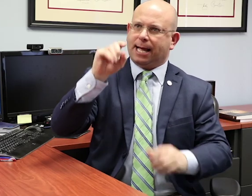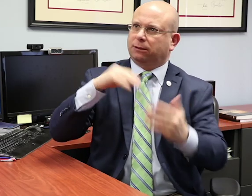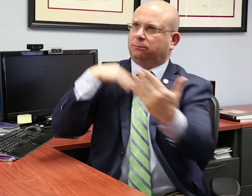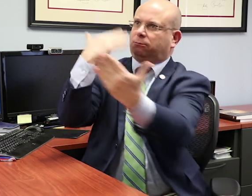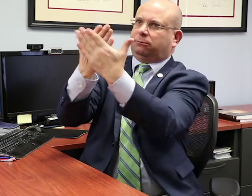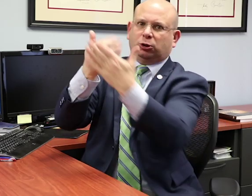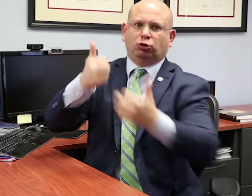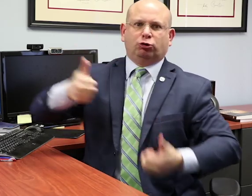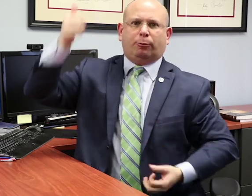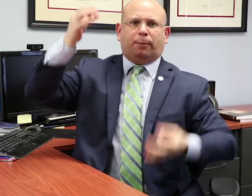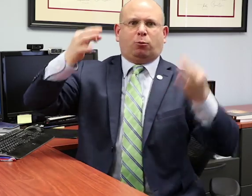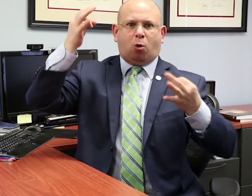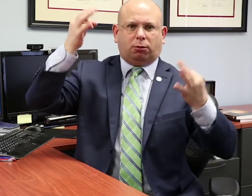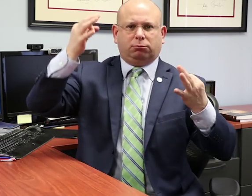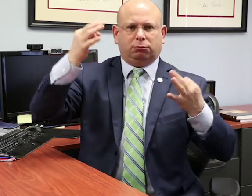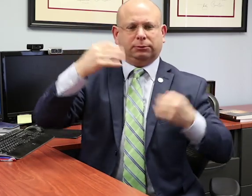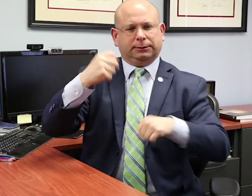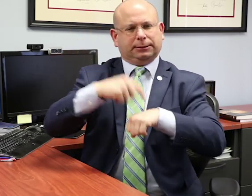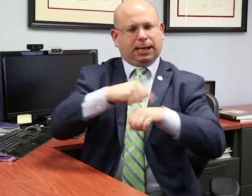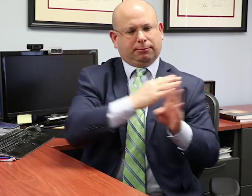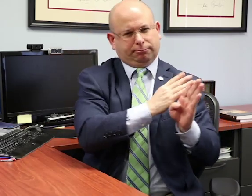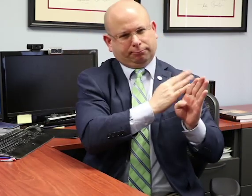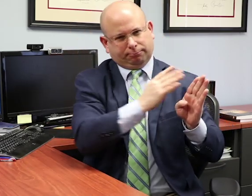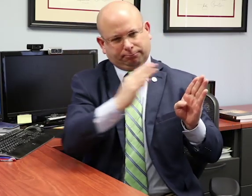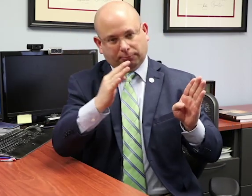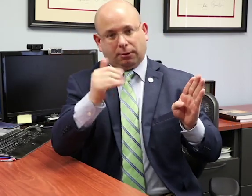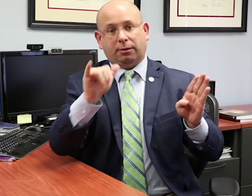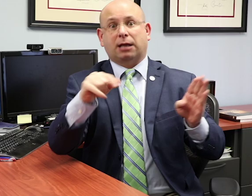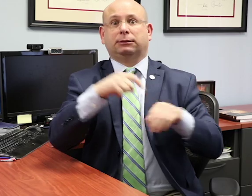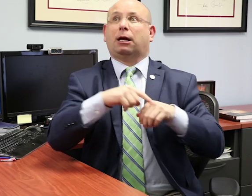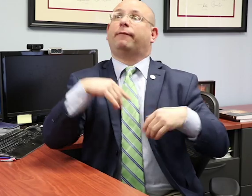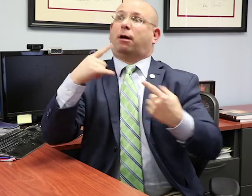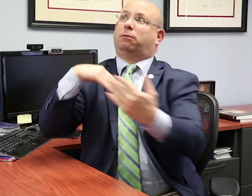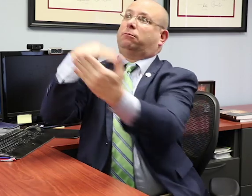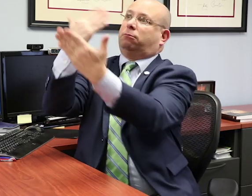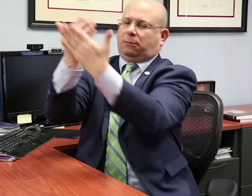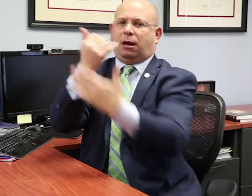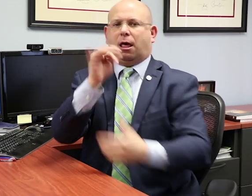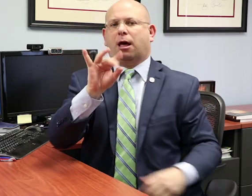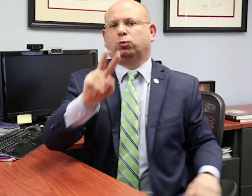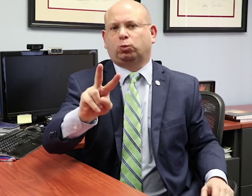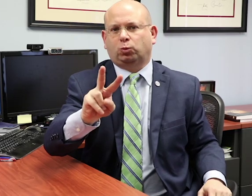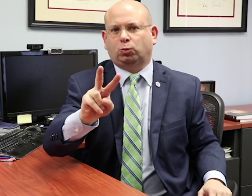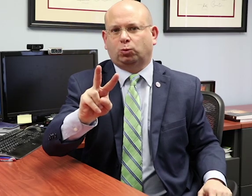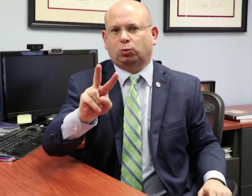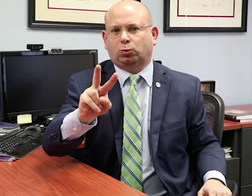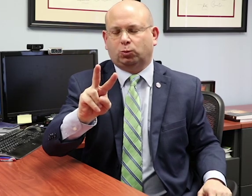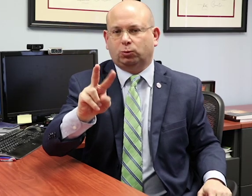This was the first ever case about the IDEA to be decided by the Supreme Court, and this was in 1982.